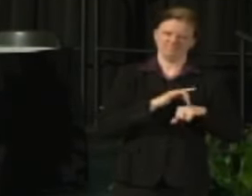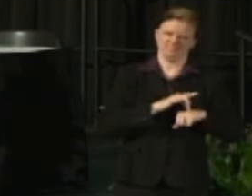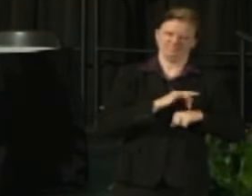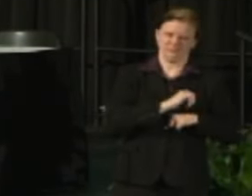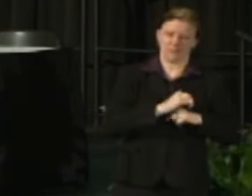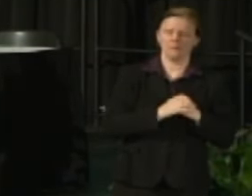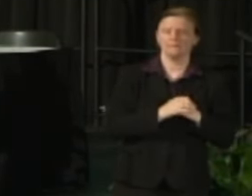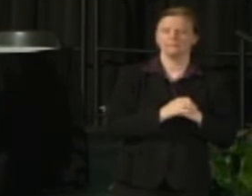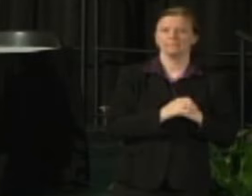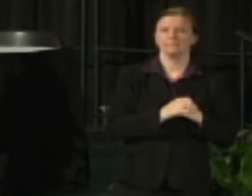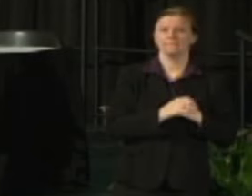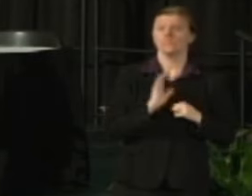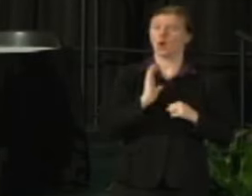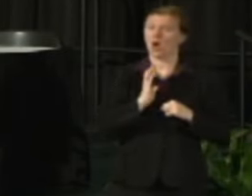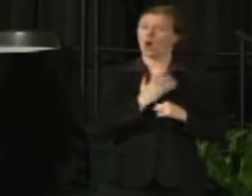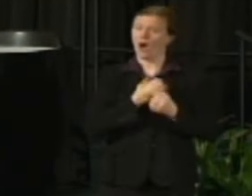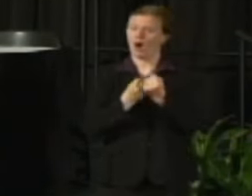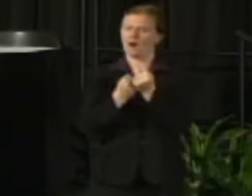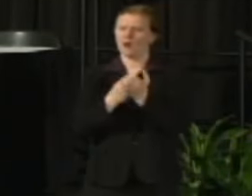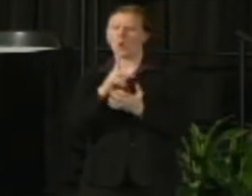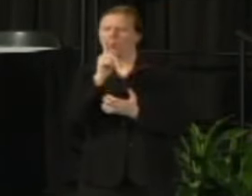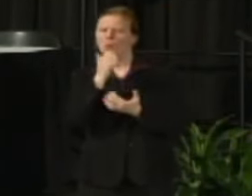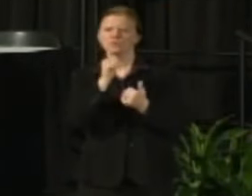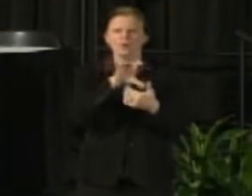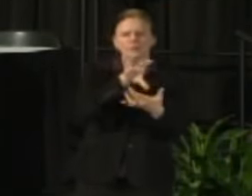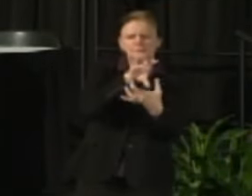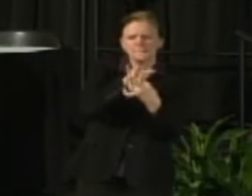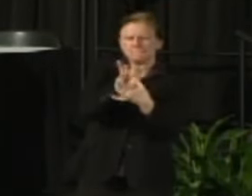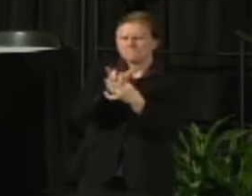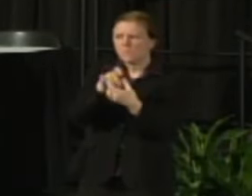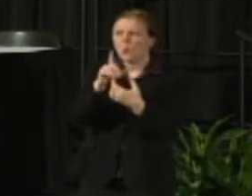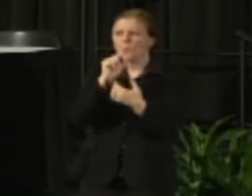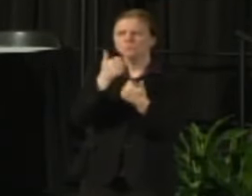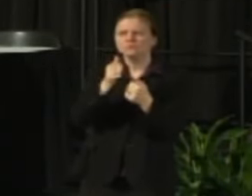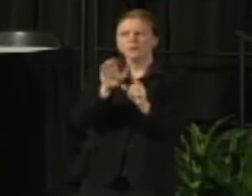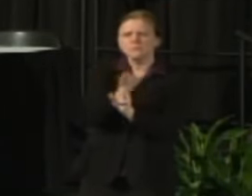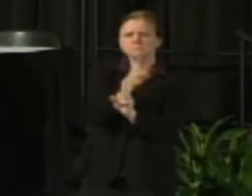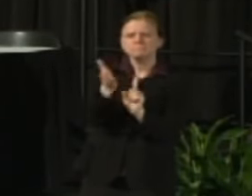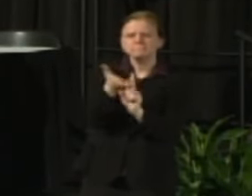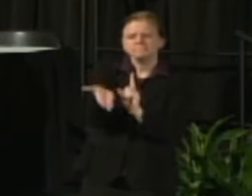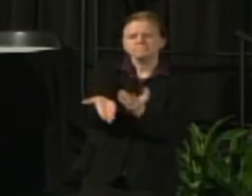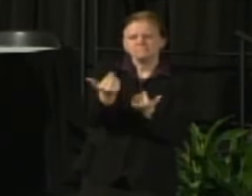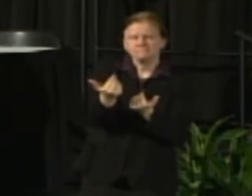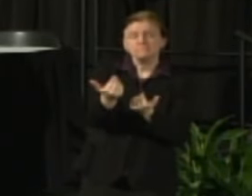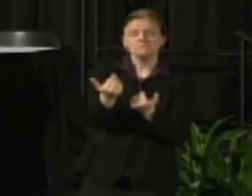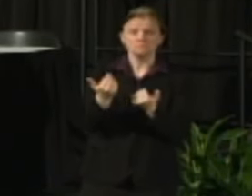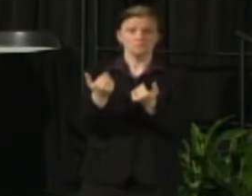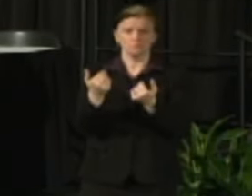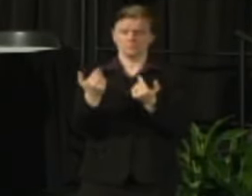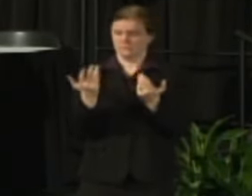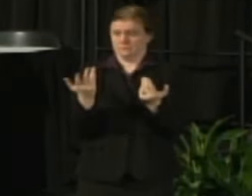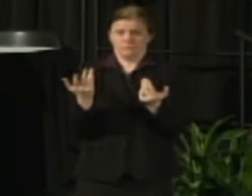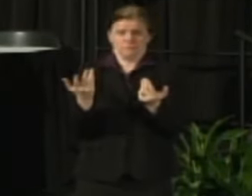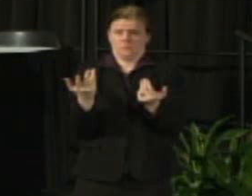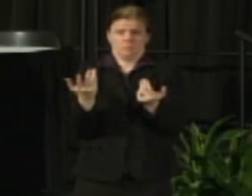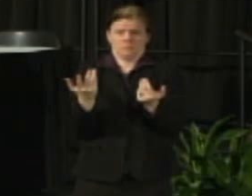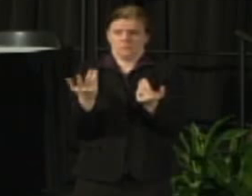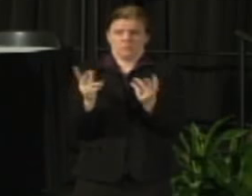In terms of our advocates who are we try to go connect with this? Well first of all we want to inform the people who can best tell our story.